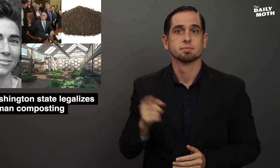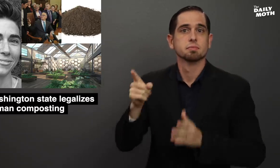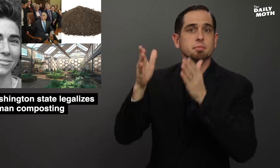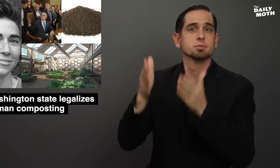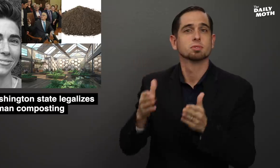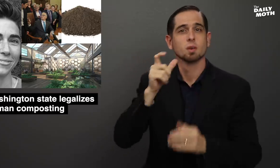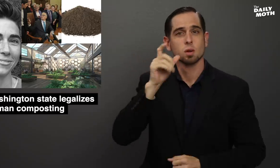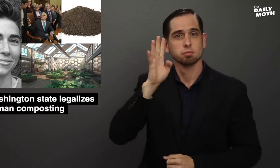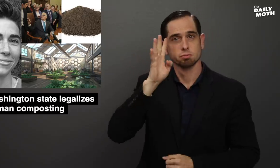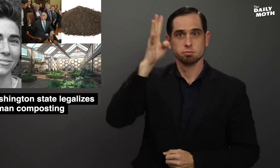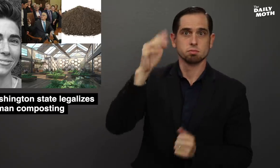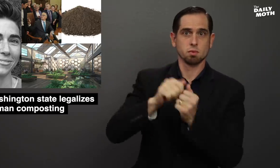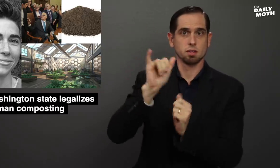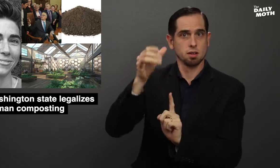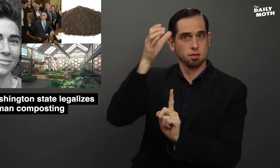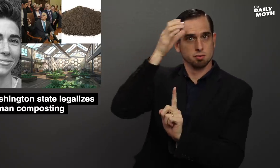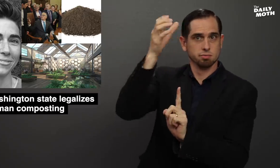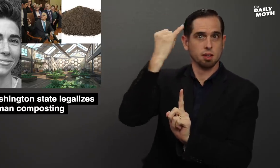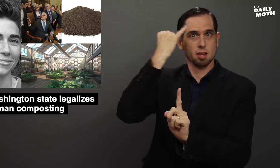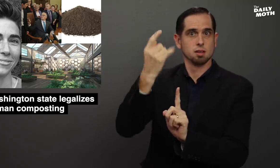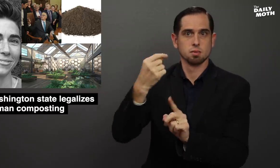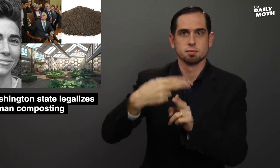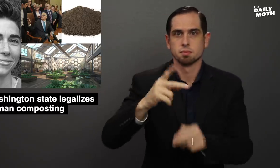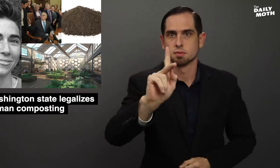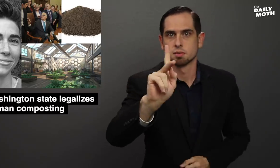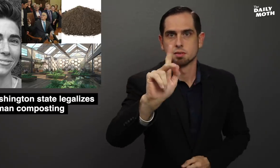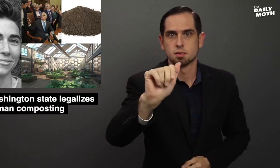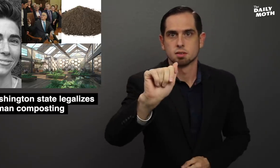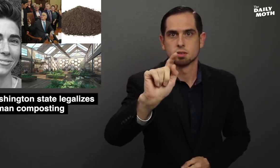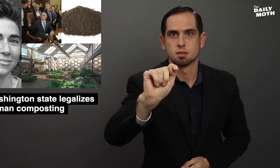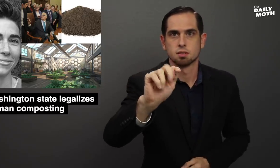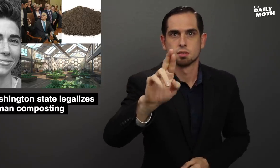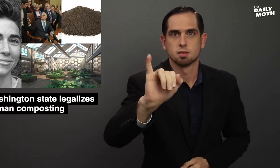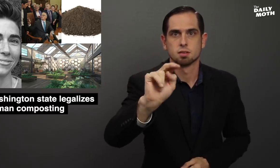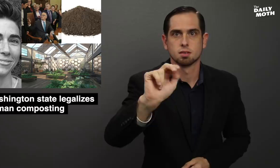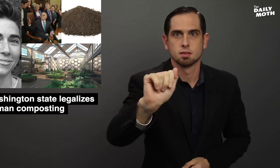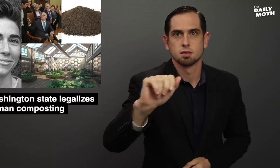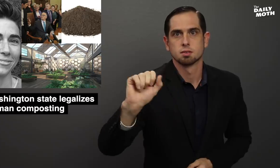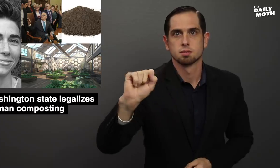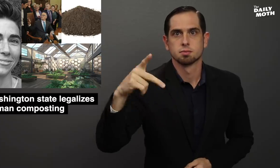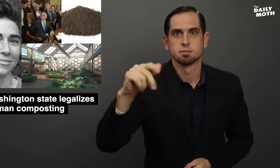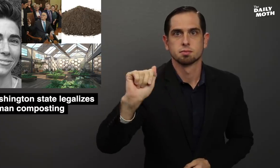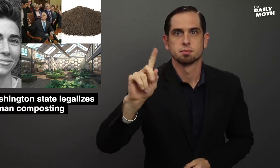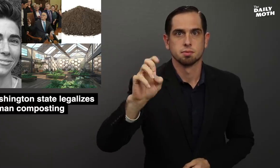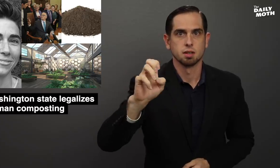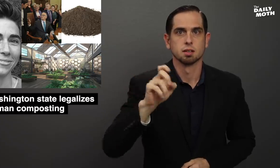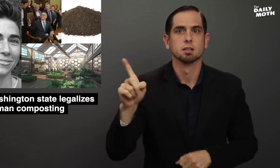The person who came up with this idea is Katrina Spade.